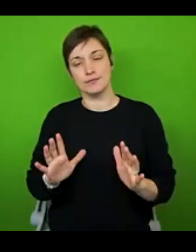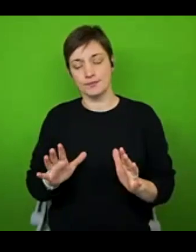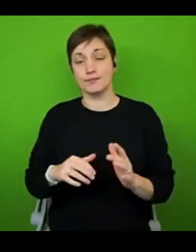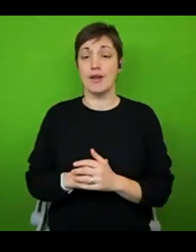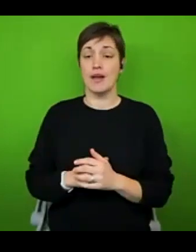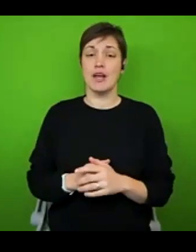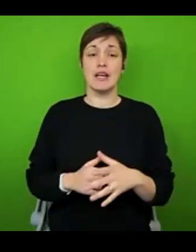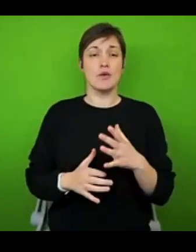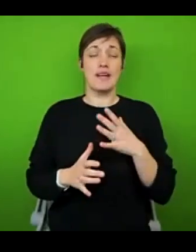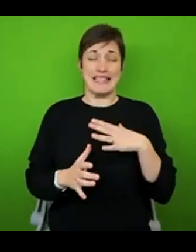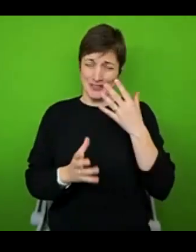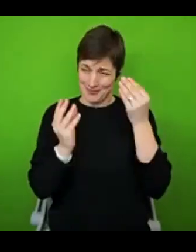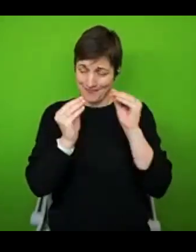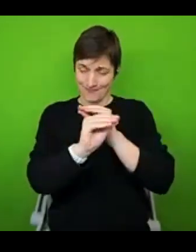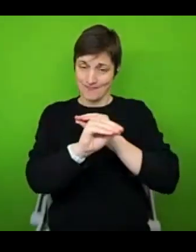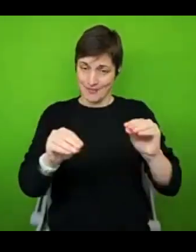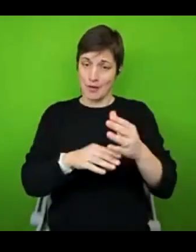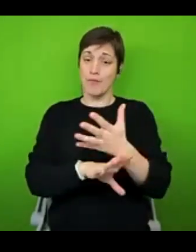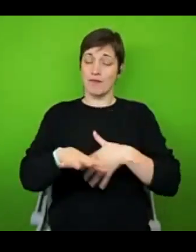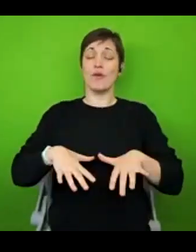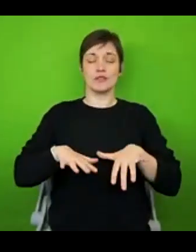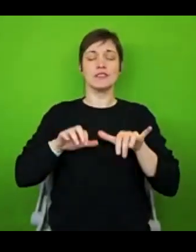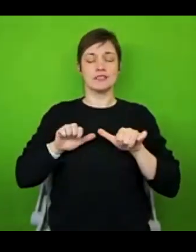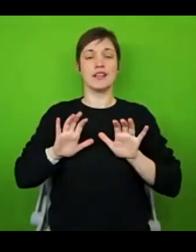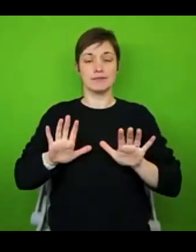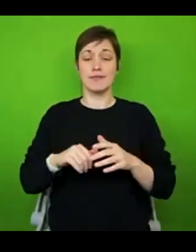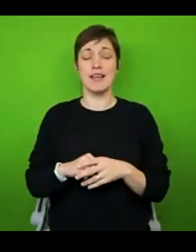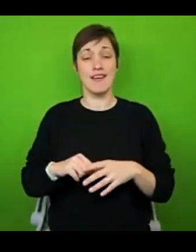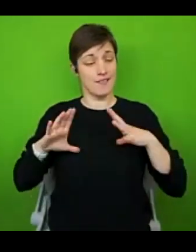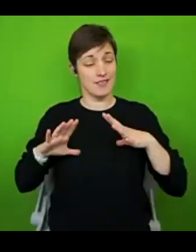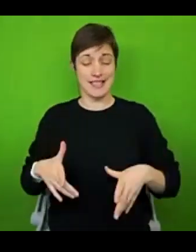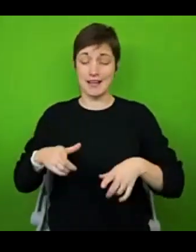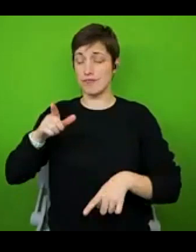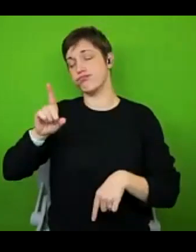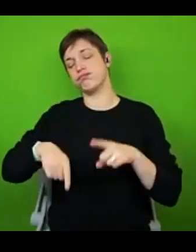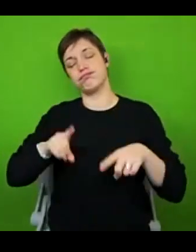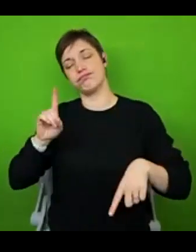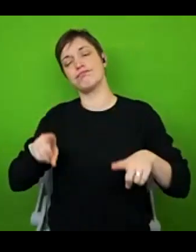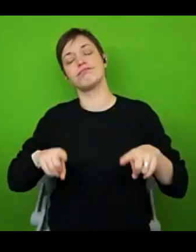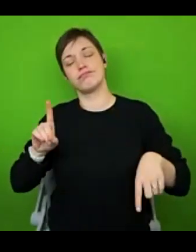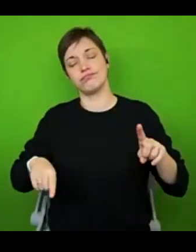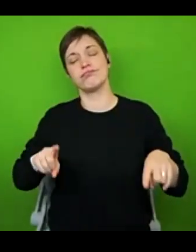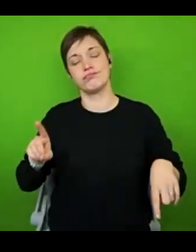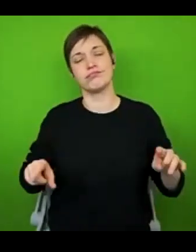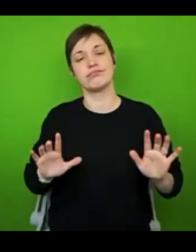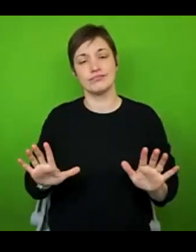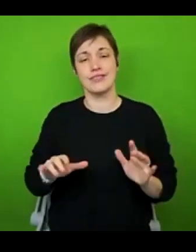important caveat at the start. And as we all know, fatigue varies so much in severity, it is such an individual thing.